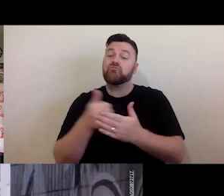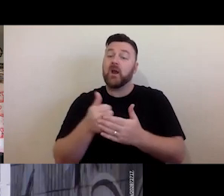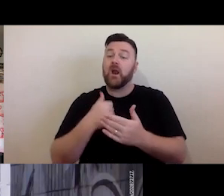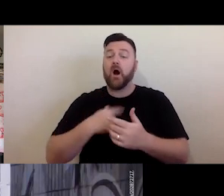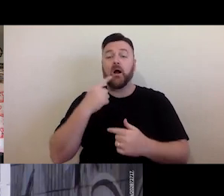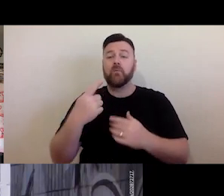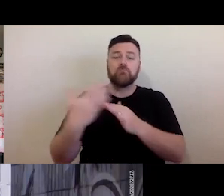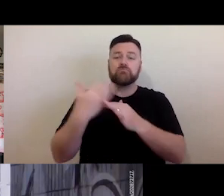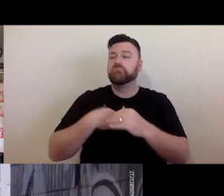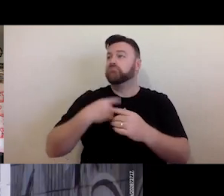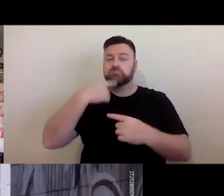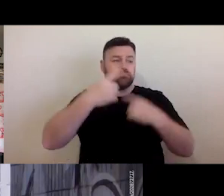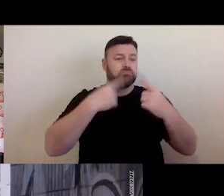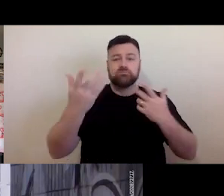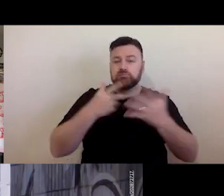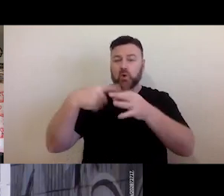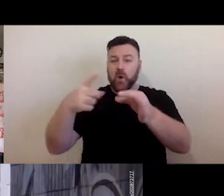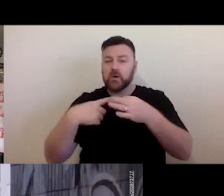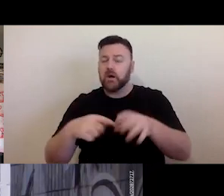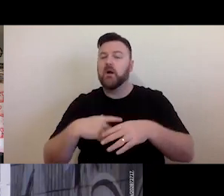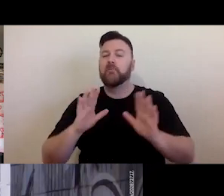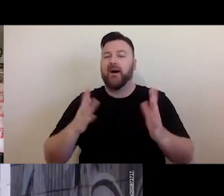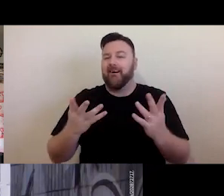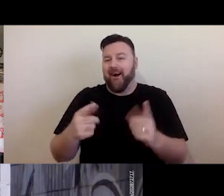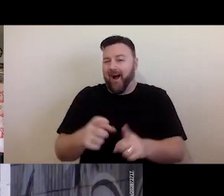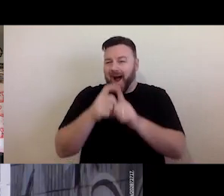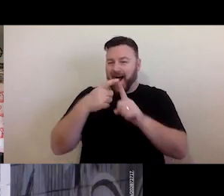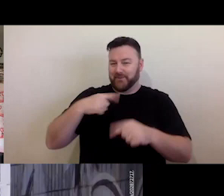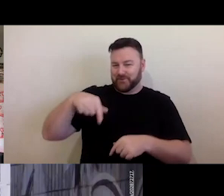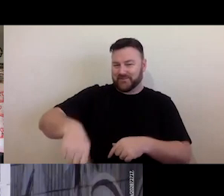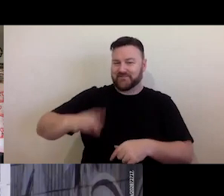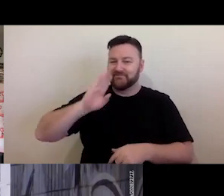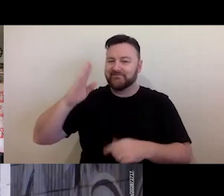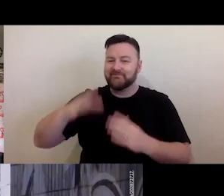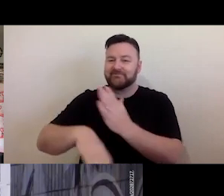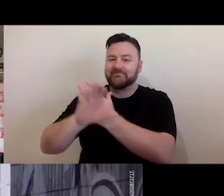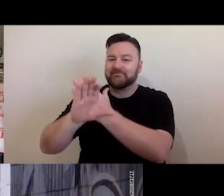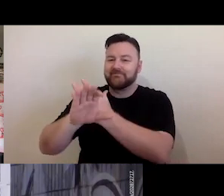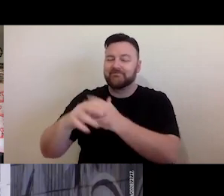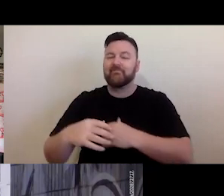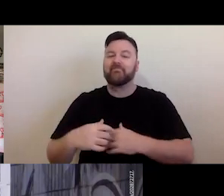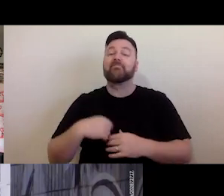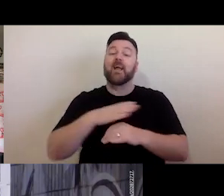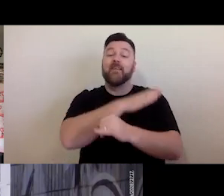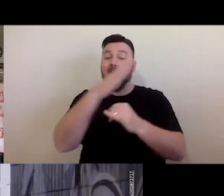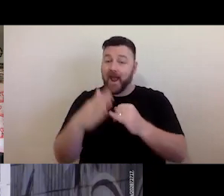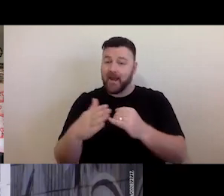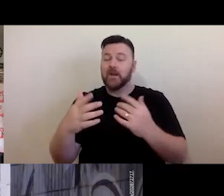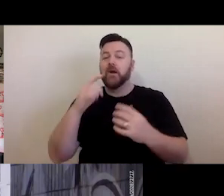is difficult in the webinar format there. Will be time at the end for question, but also - maybe hopefully - Kevin might pull out some of the